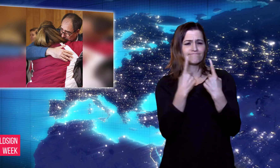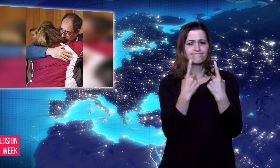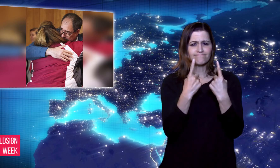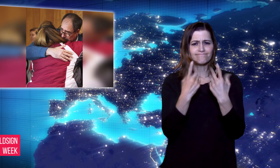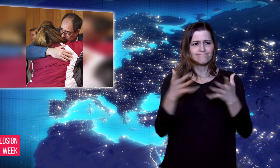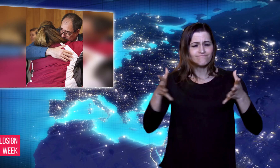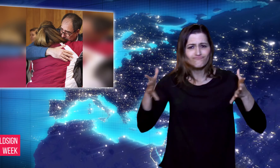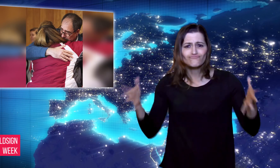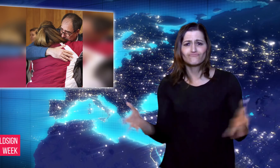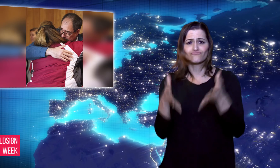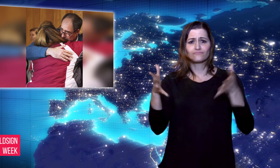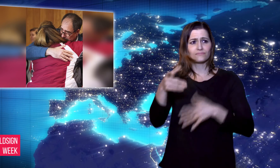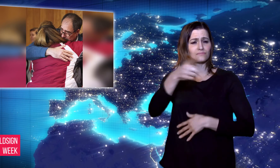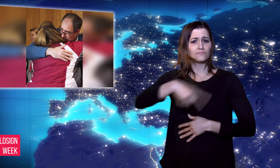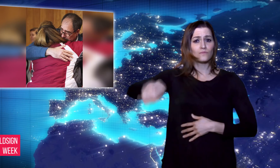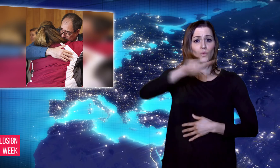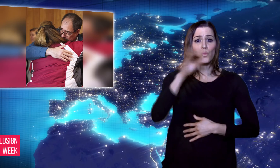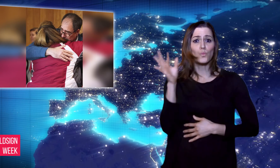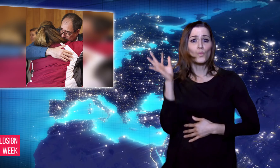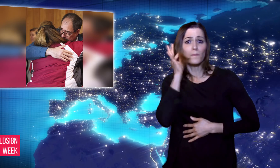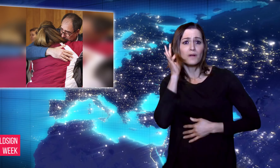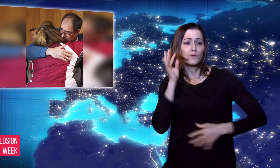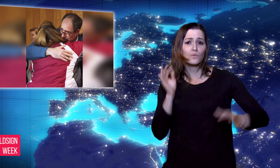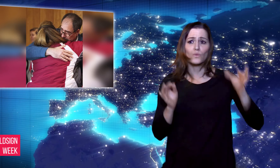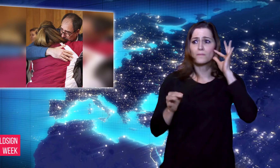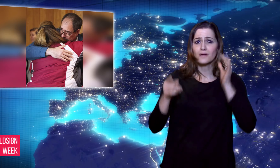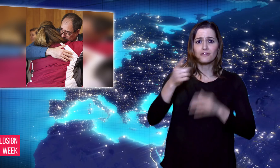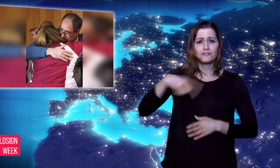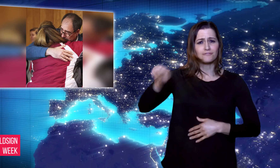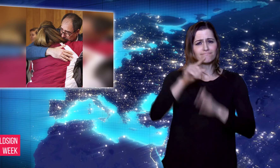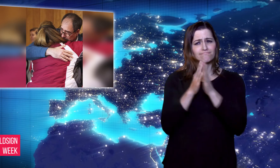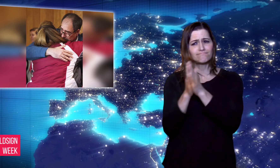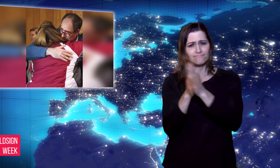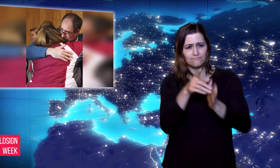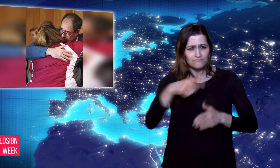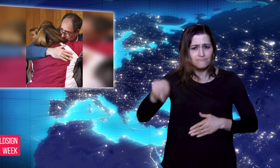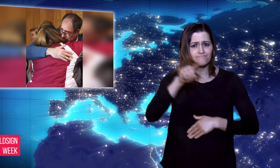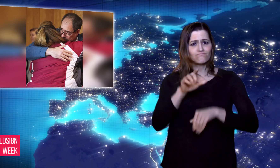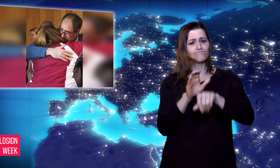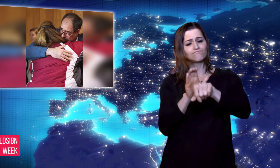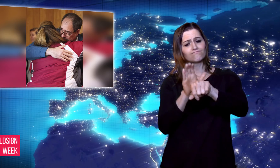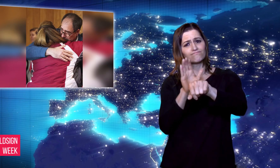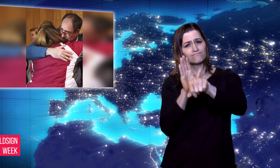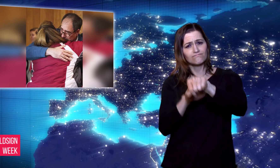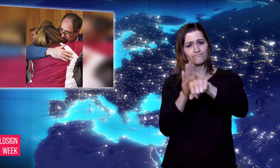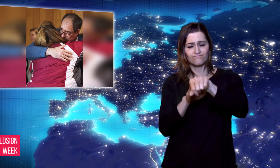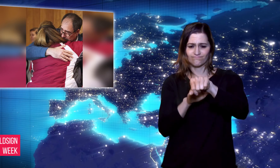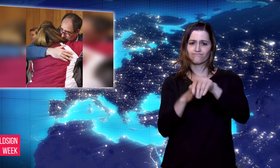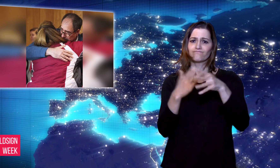and harassment. Over 250 girls and women